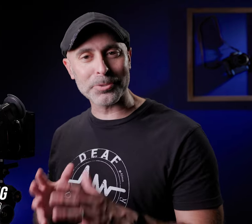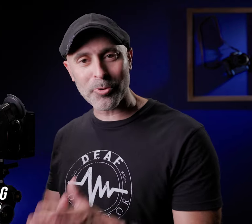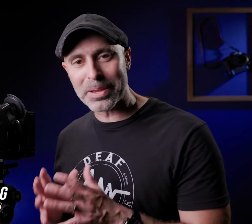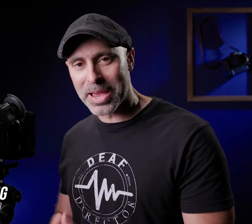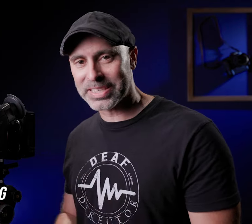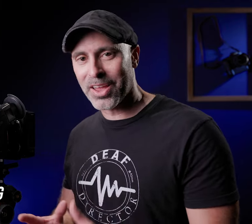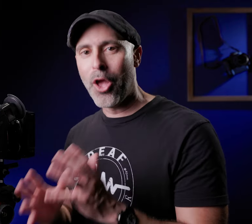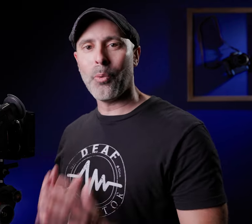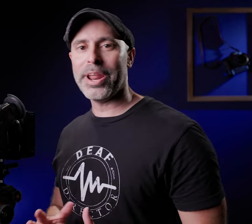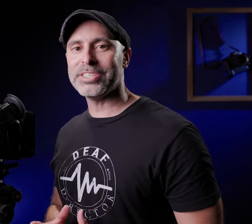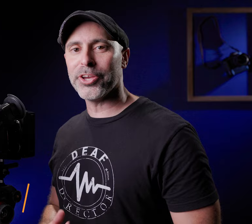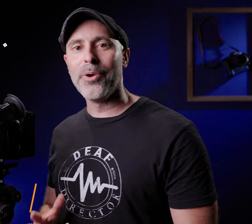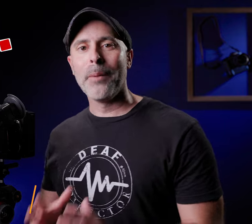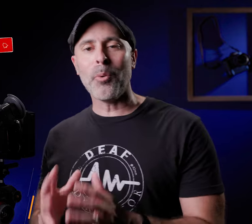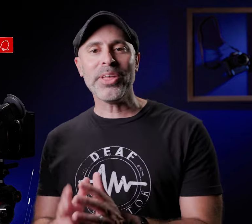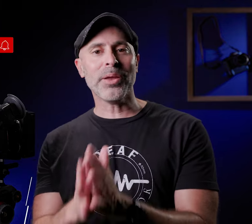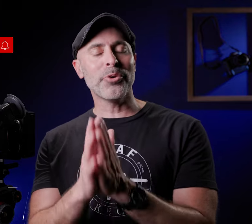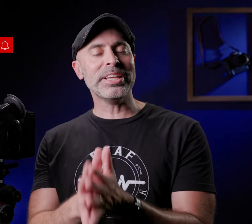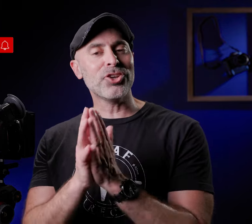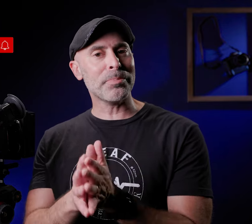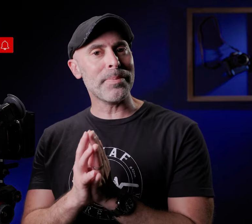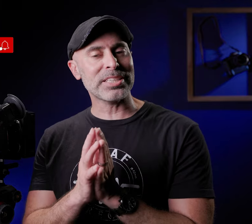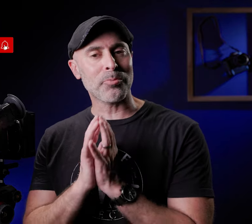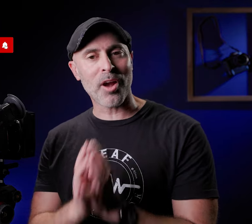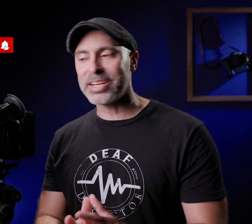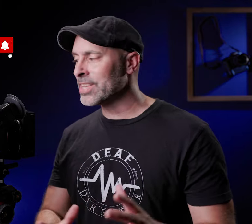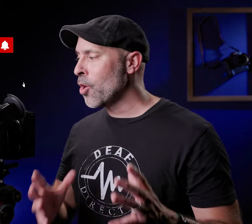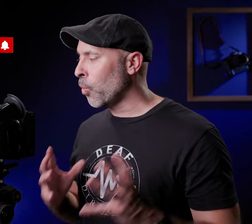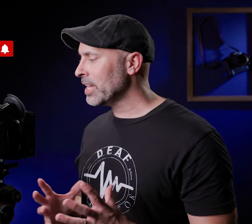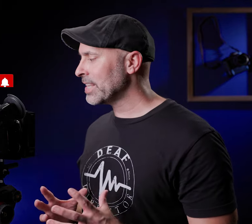pretty amazing what it can do but one thing that really took me by surprise when I set it